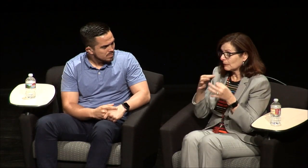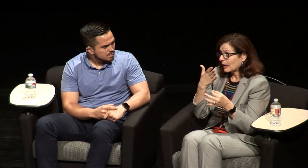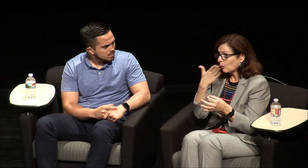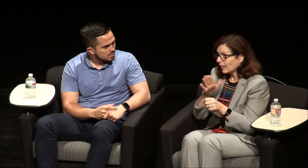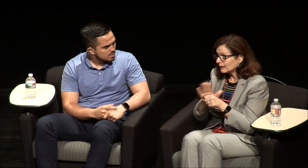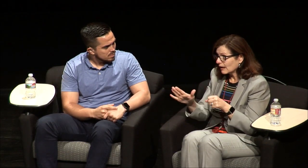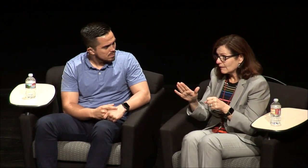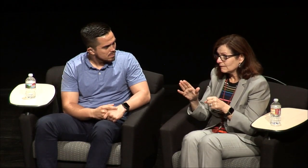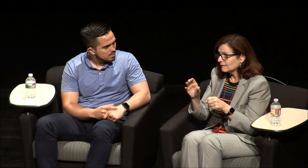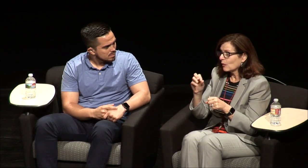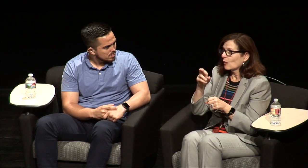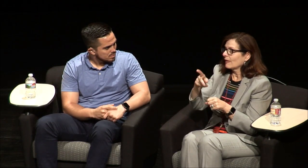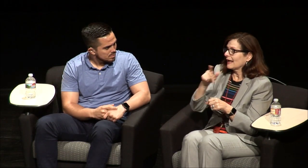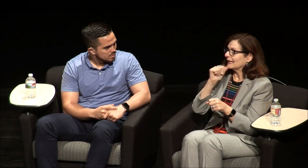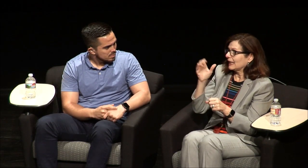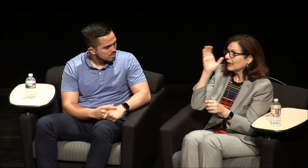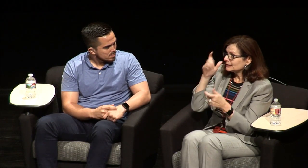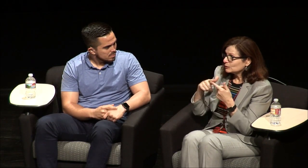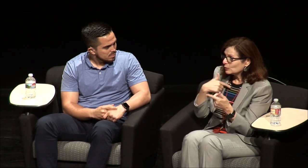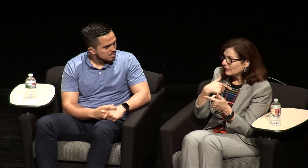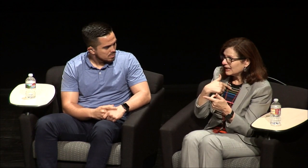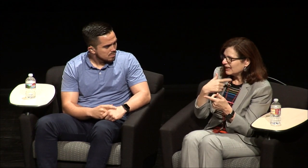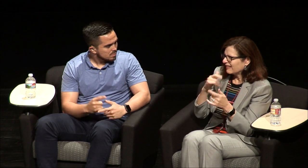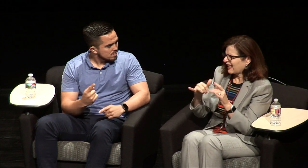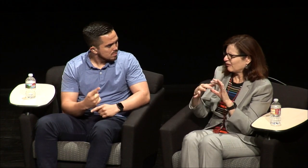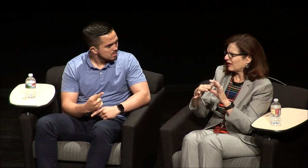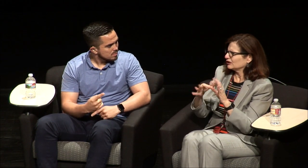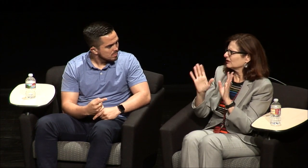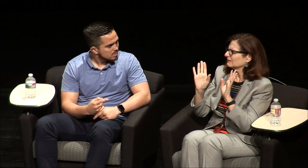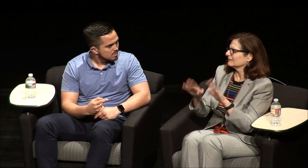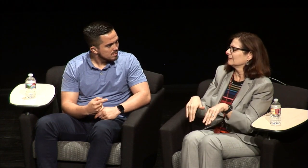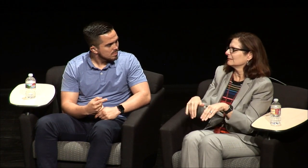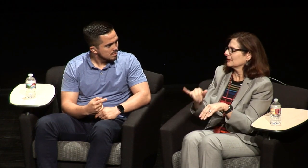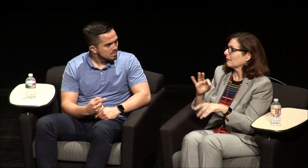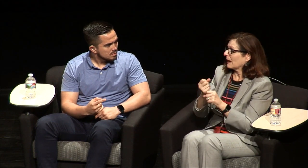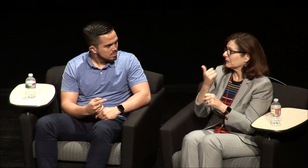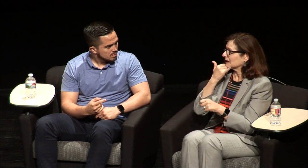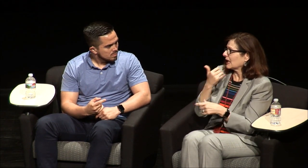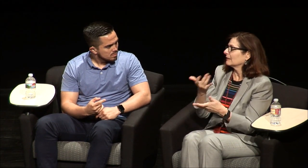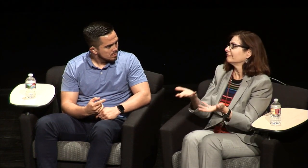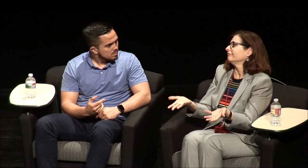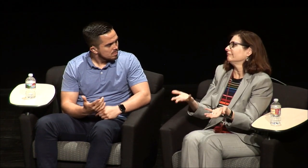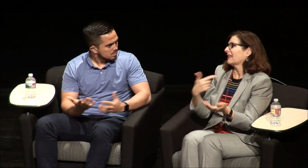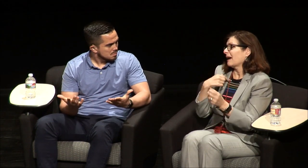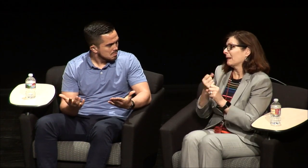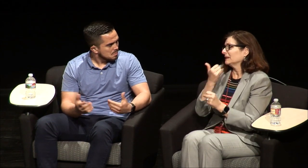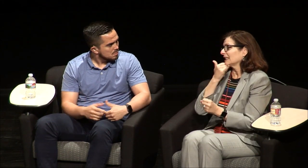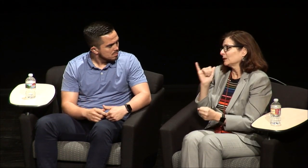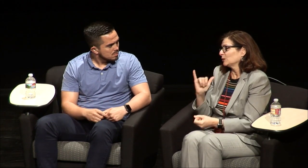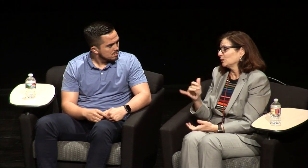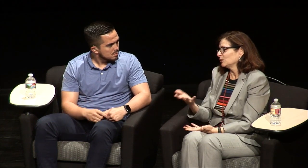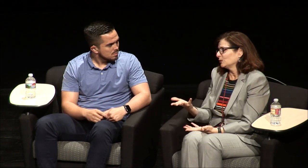the mistake again, who's responsible? Is it that I didn't explain well enough? Did they not listen? it just establishes a weird dynamic if you know